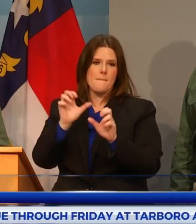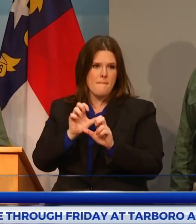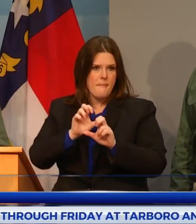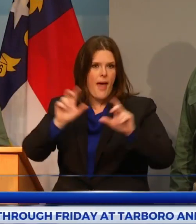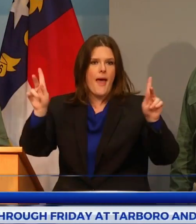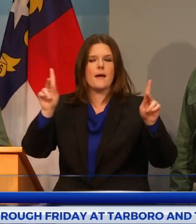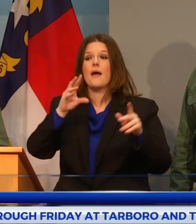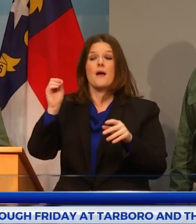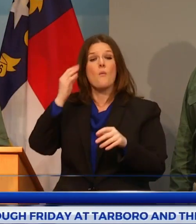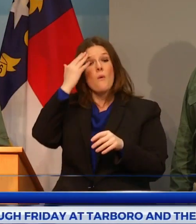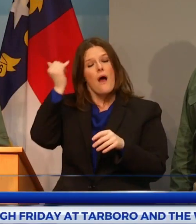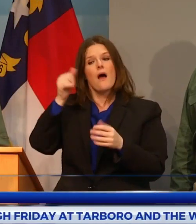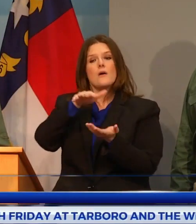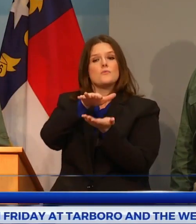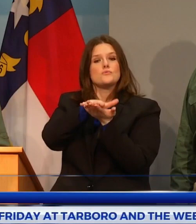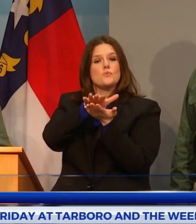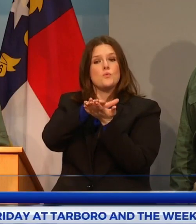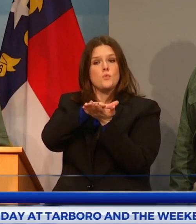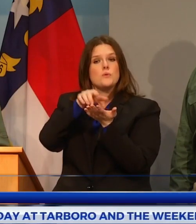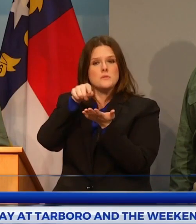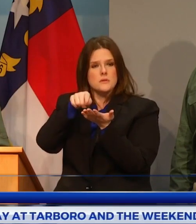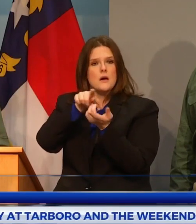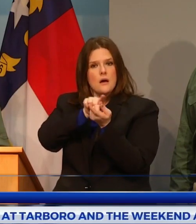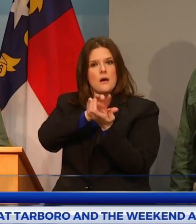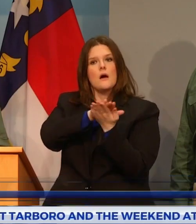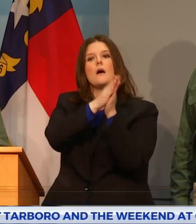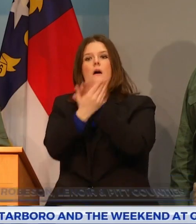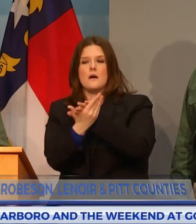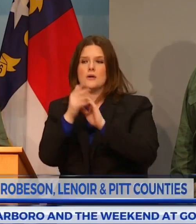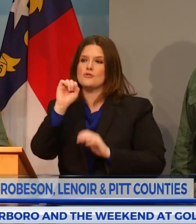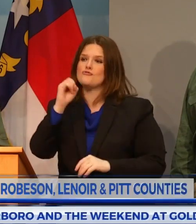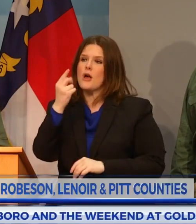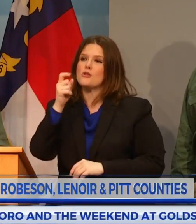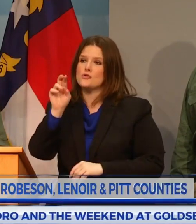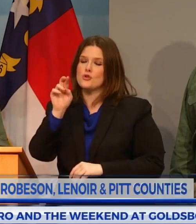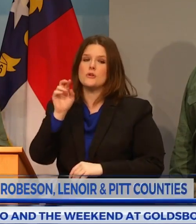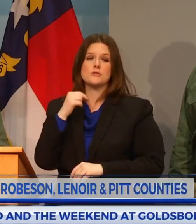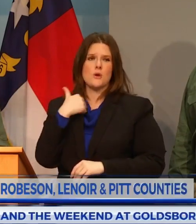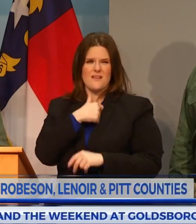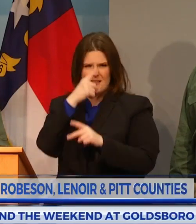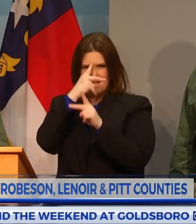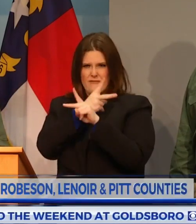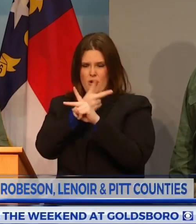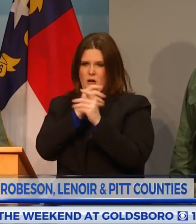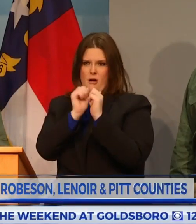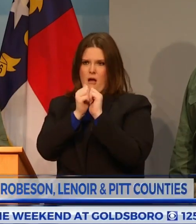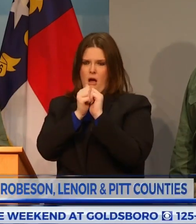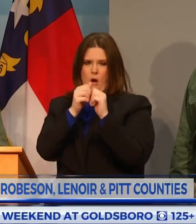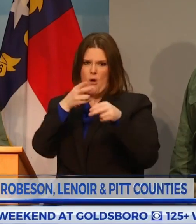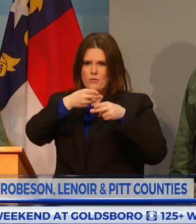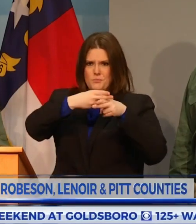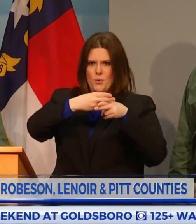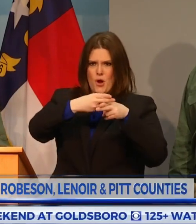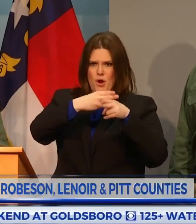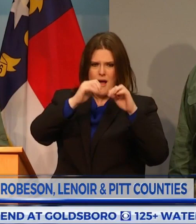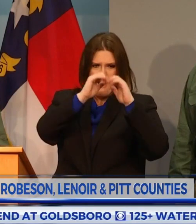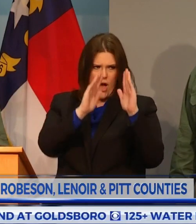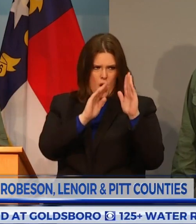WE WANT THESE PEOPLE NOT TO HAVE TO STAY IN THE SHELTERS BUT -- AND WE ALSO NEED TO RETURN THESE SHELTERS TO SCHOOLS.